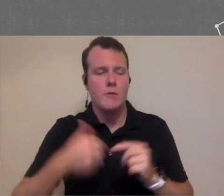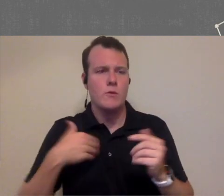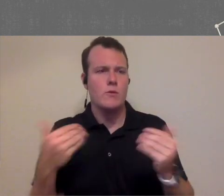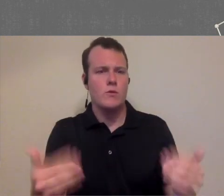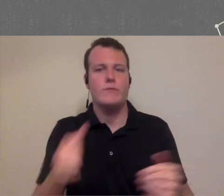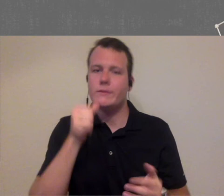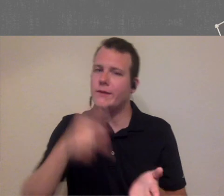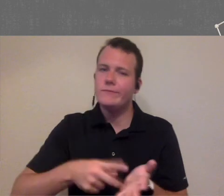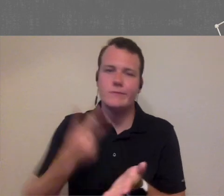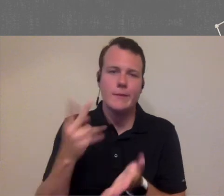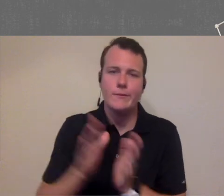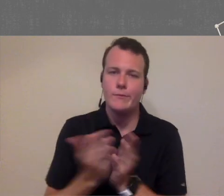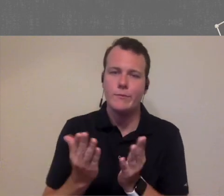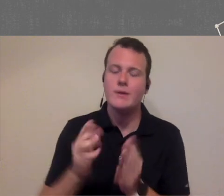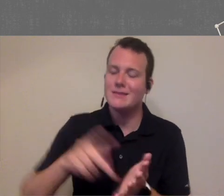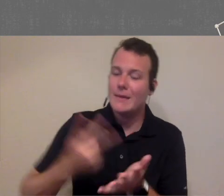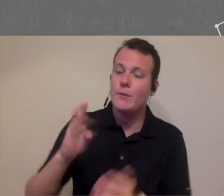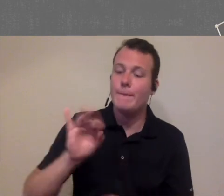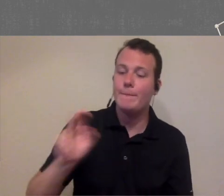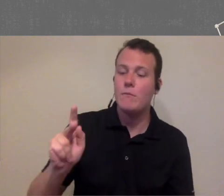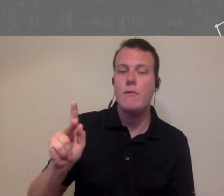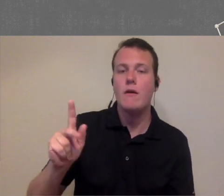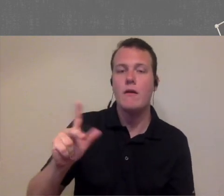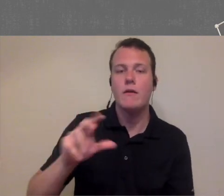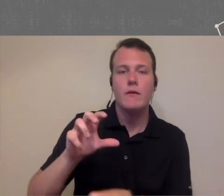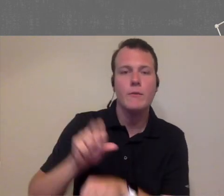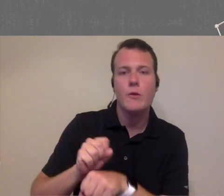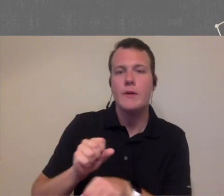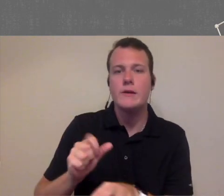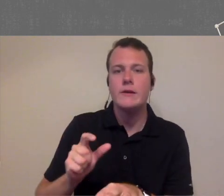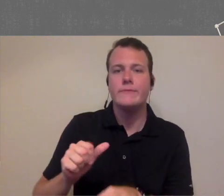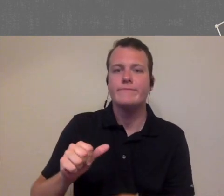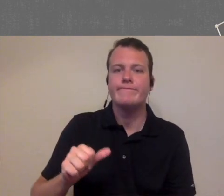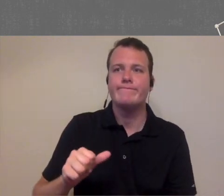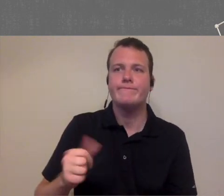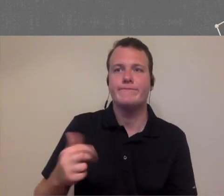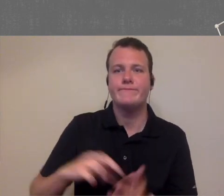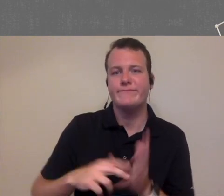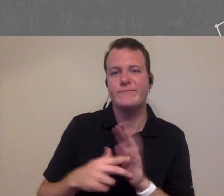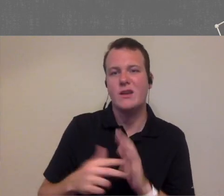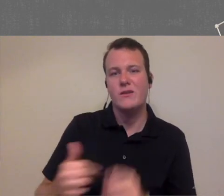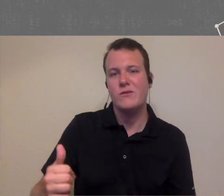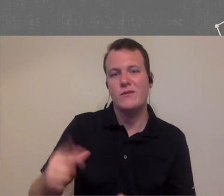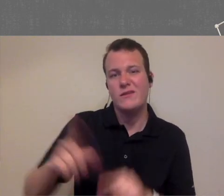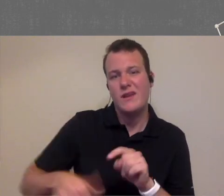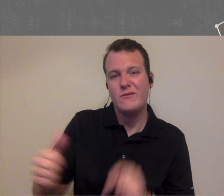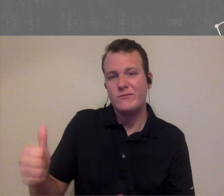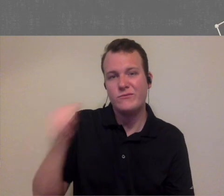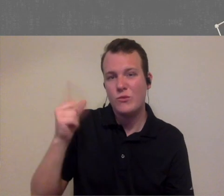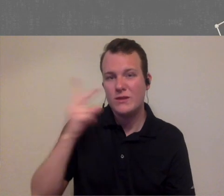bill it will but we don't double booked with the concern that you know someone might not show up because then we wouldn't have a way to see both when